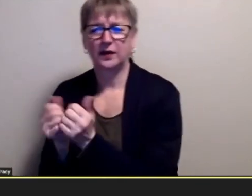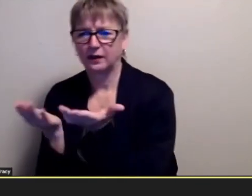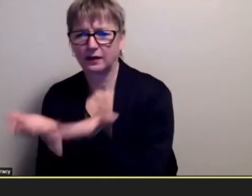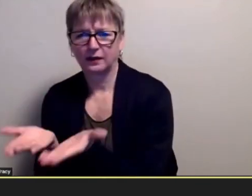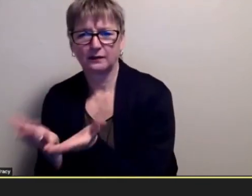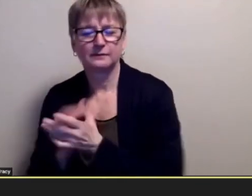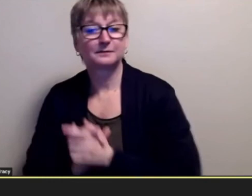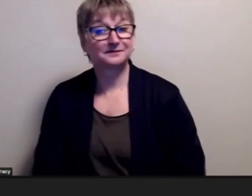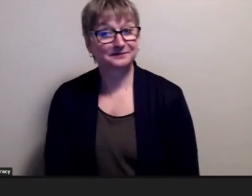yeah